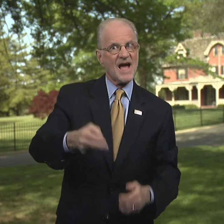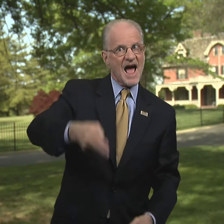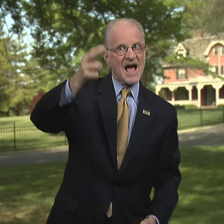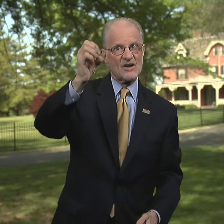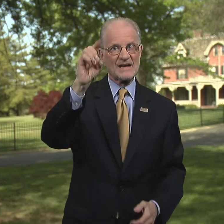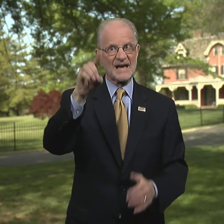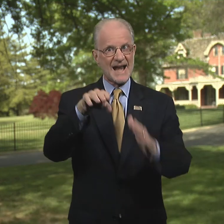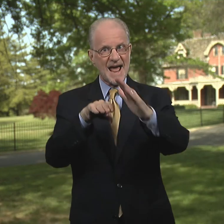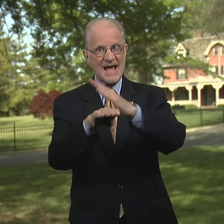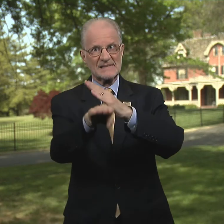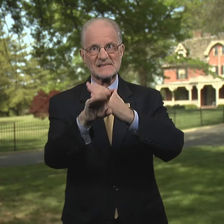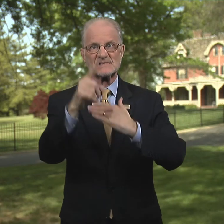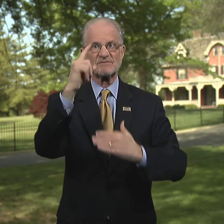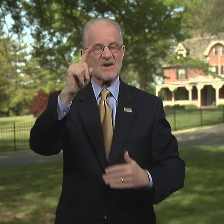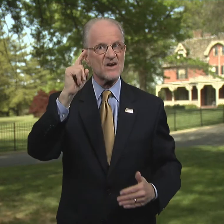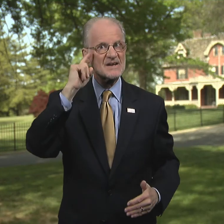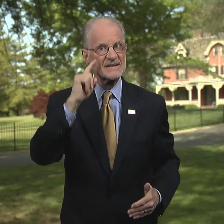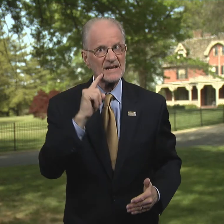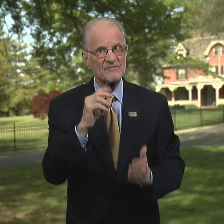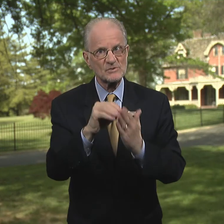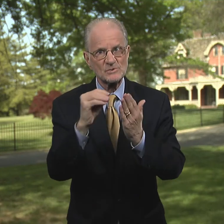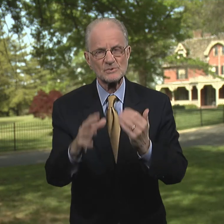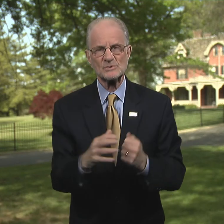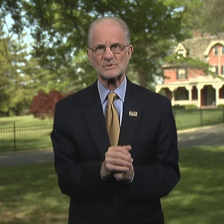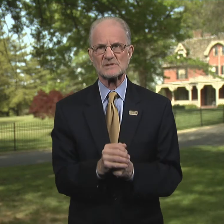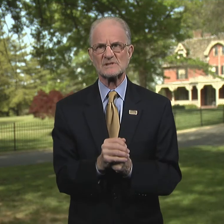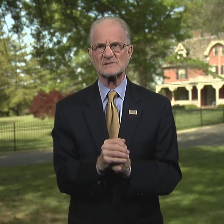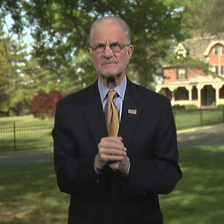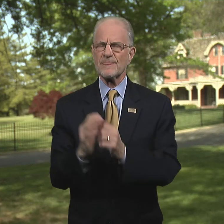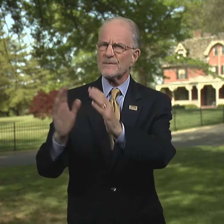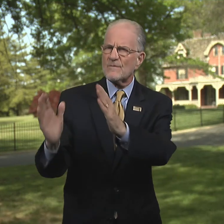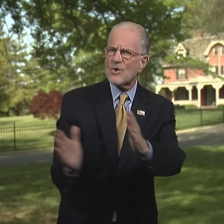for deaf students.